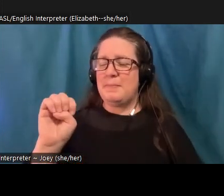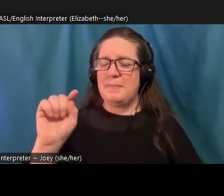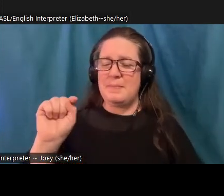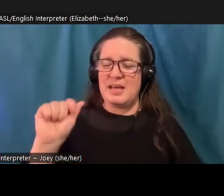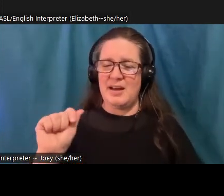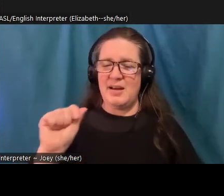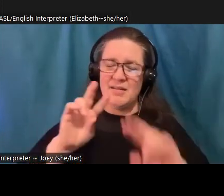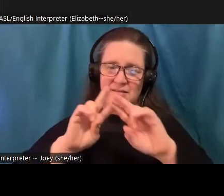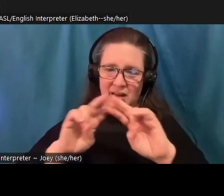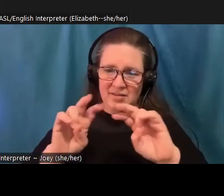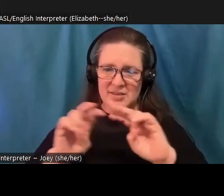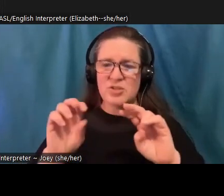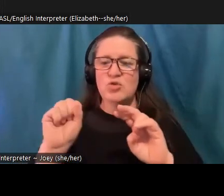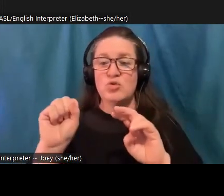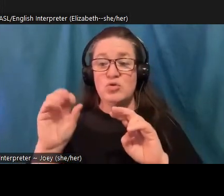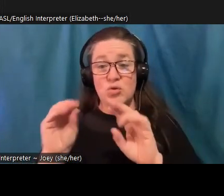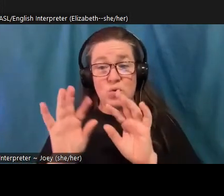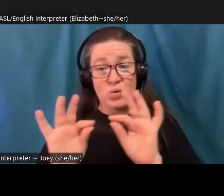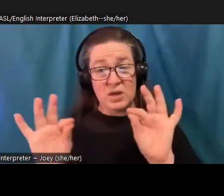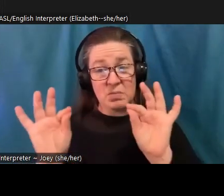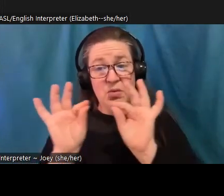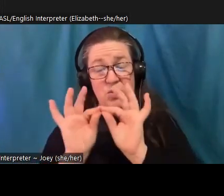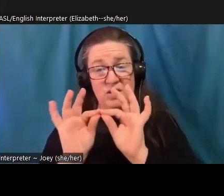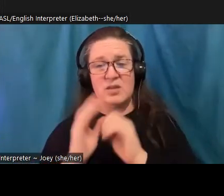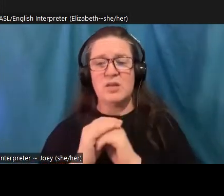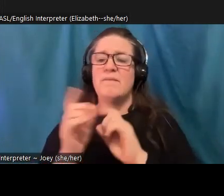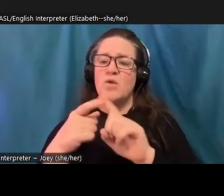you know, from a policy perspective, from an analytical